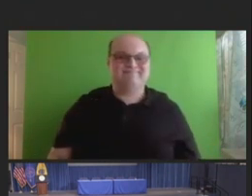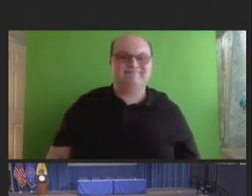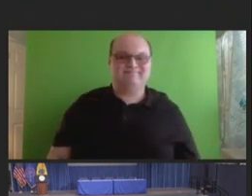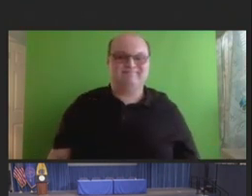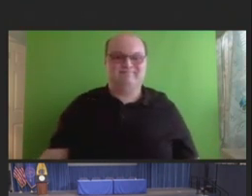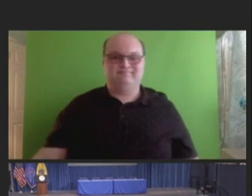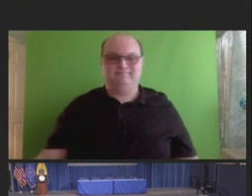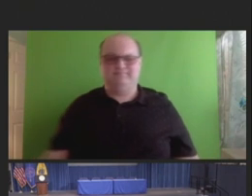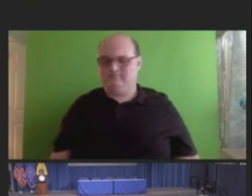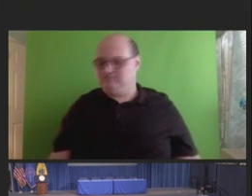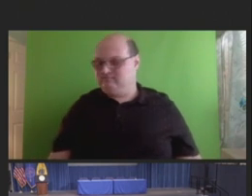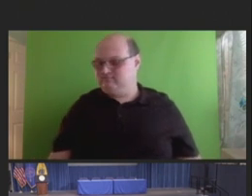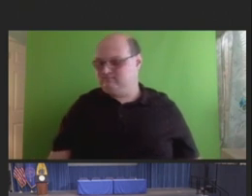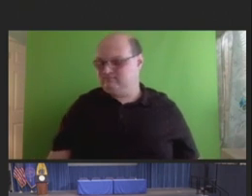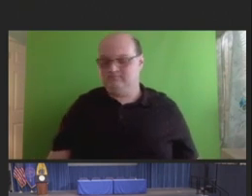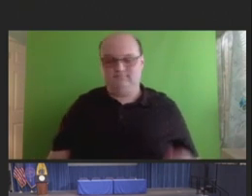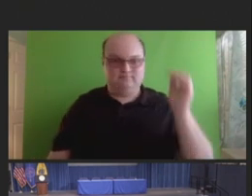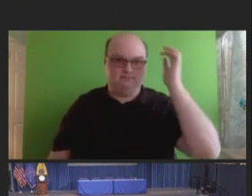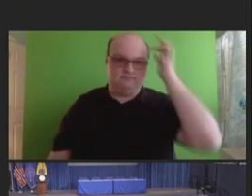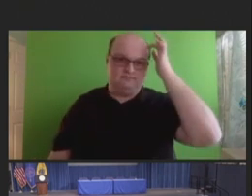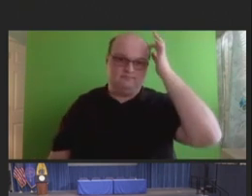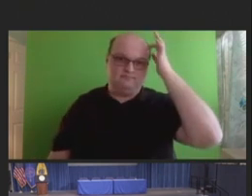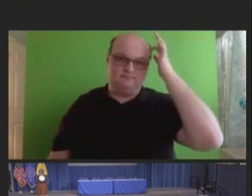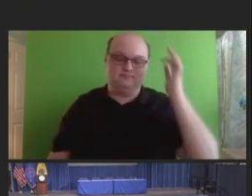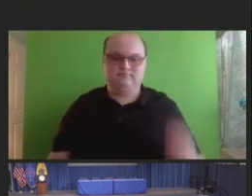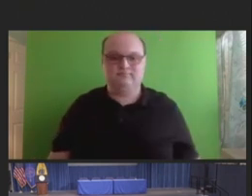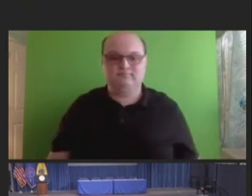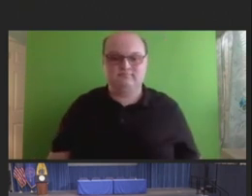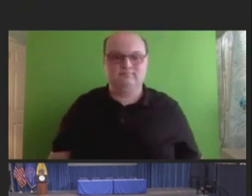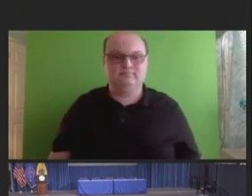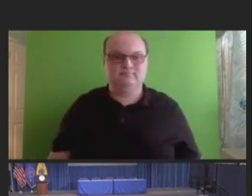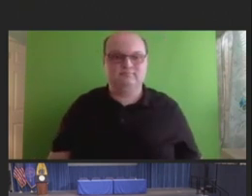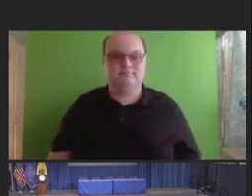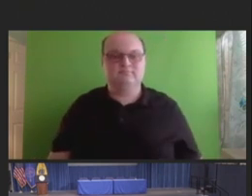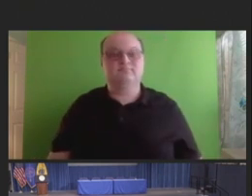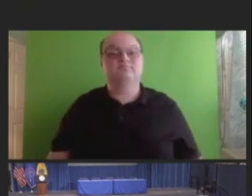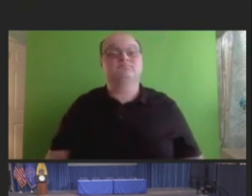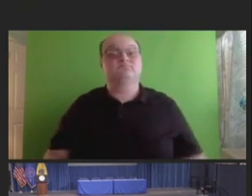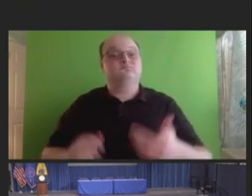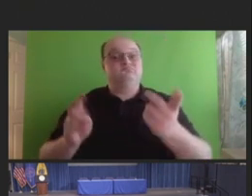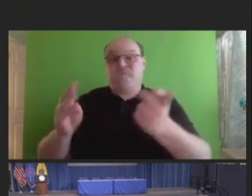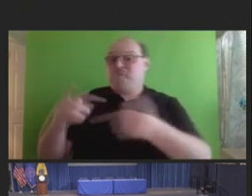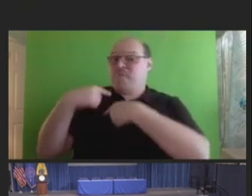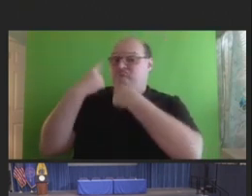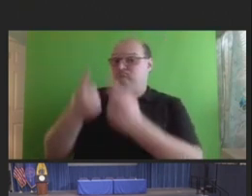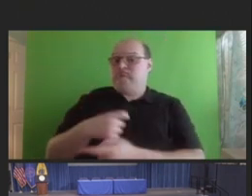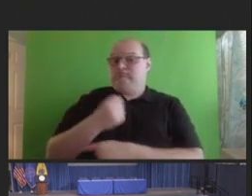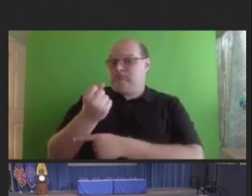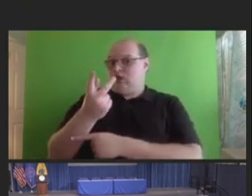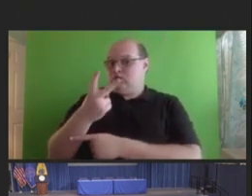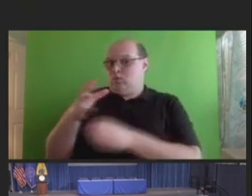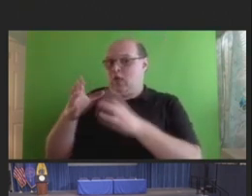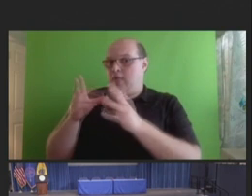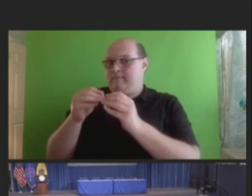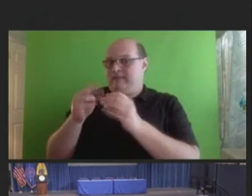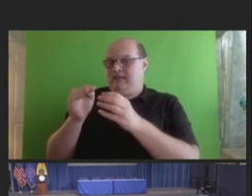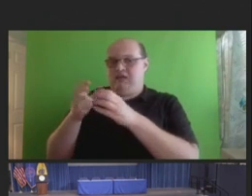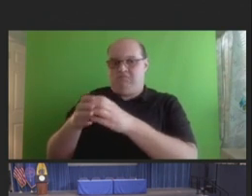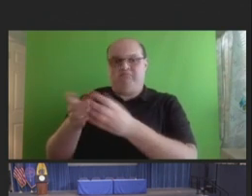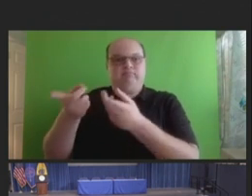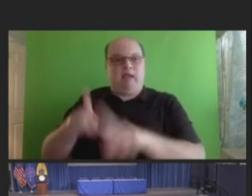To date, the subcommittee has had 12 meetings to date. We've reviewed the NVAC report -- the